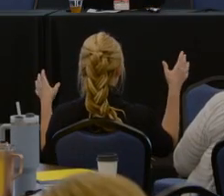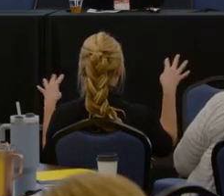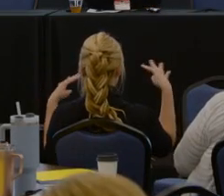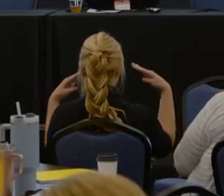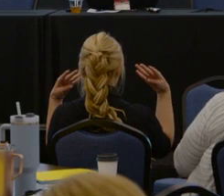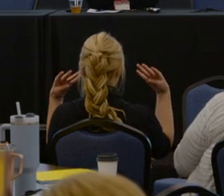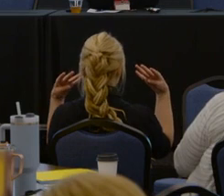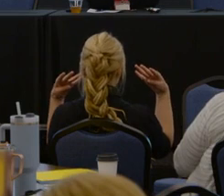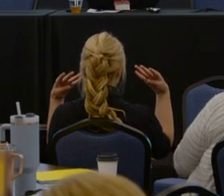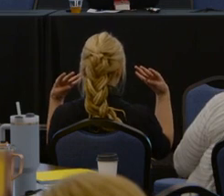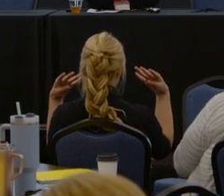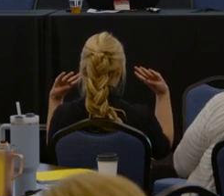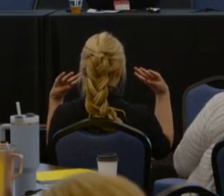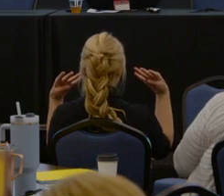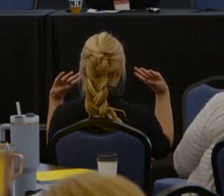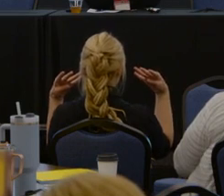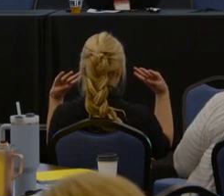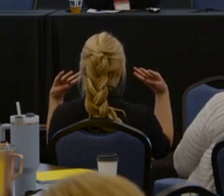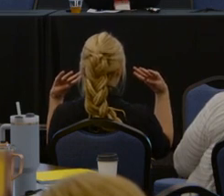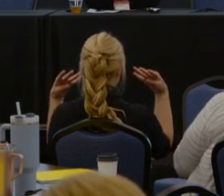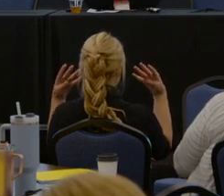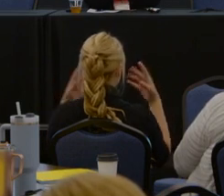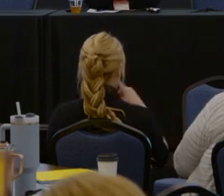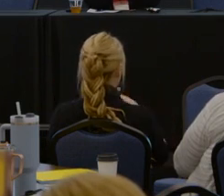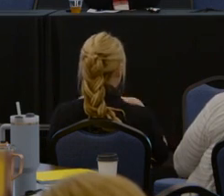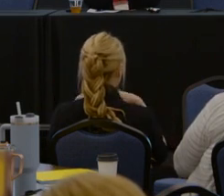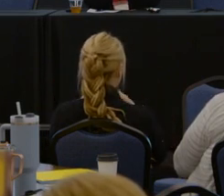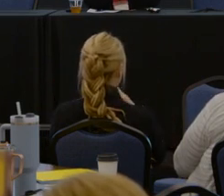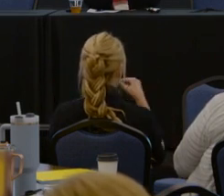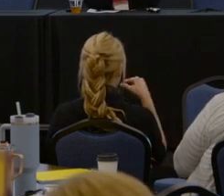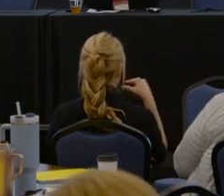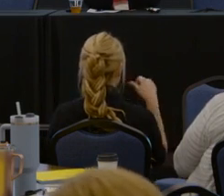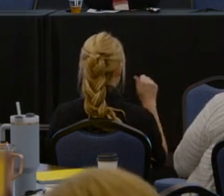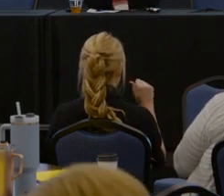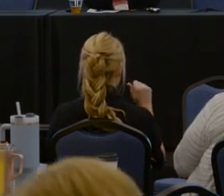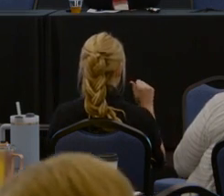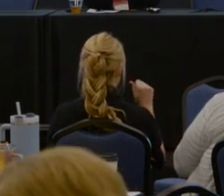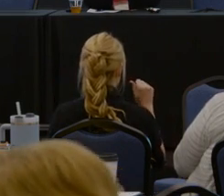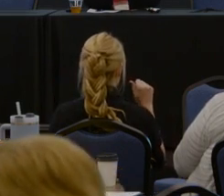we'll begin our question and answer session.